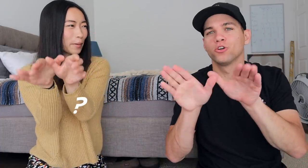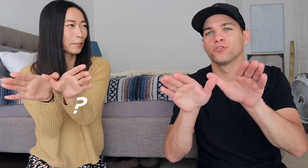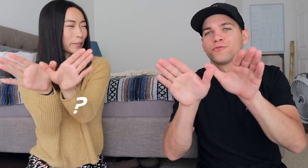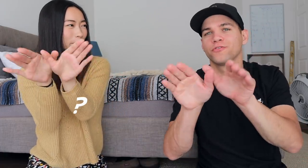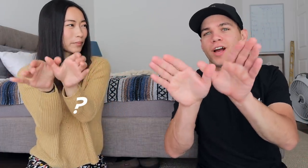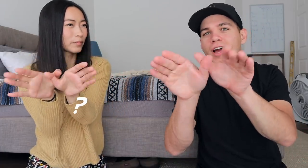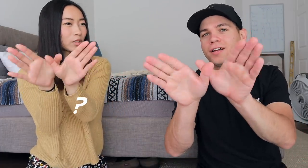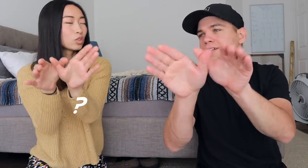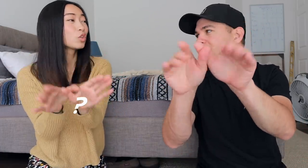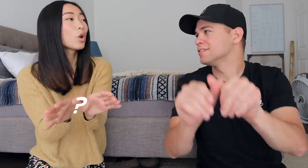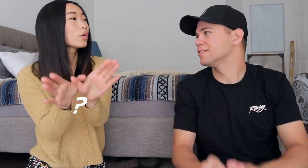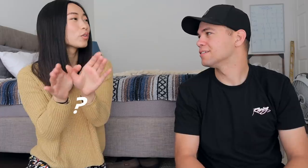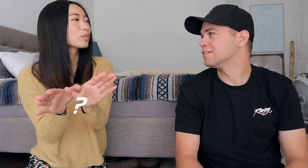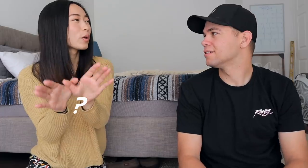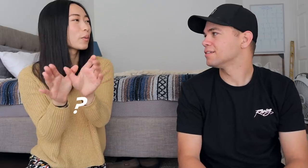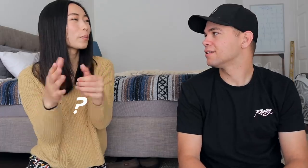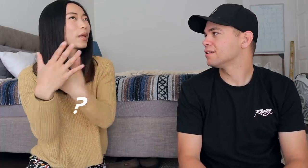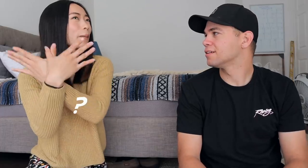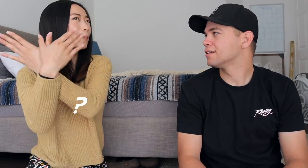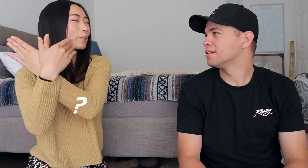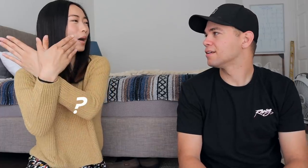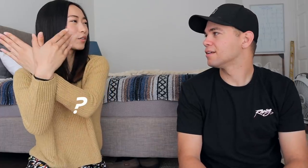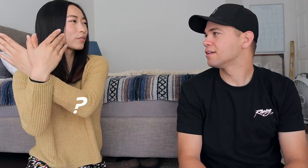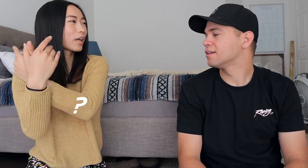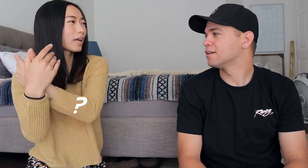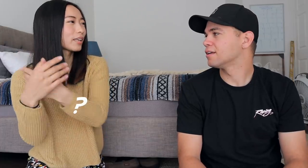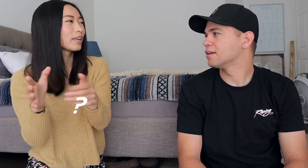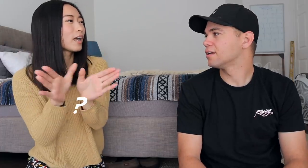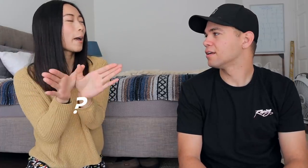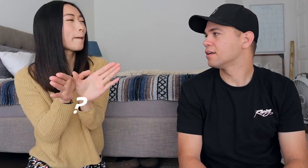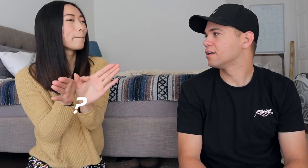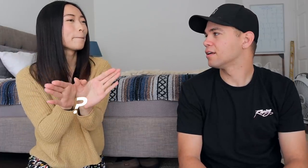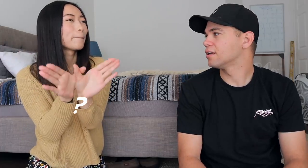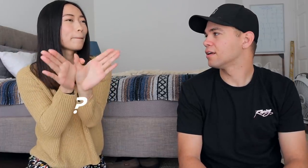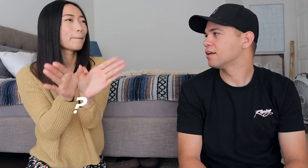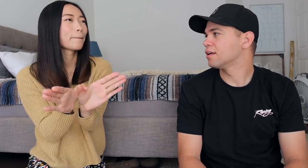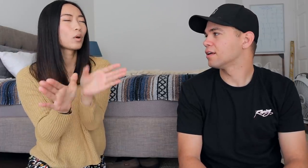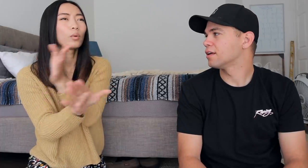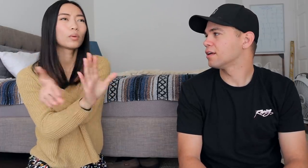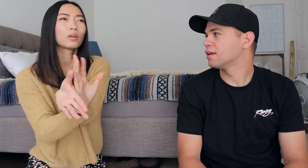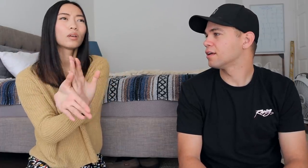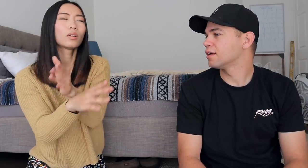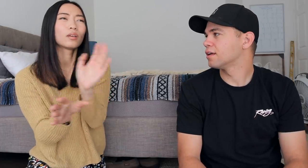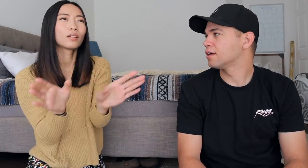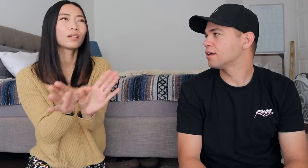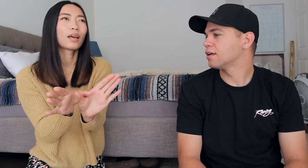oh butterfly no no no not butterfly oh